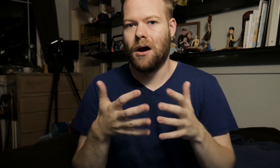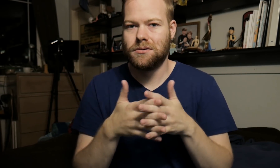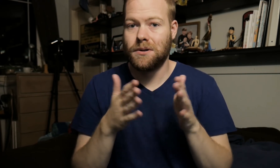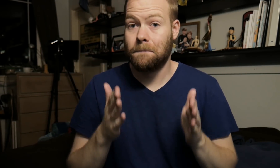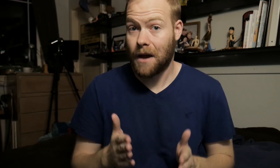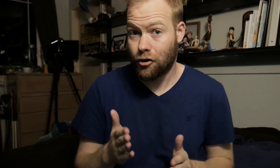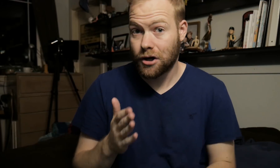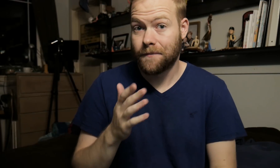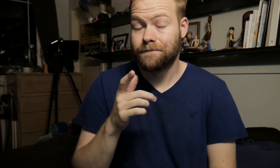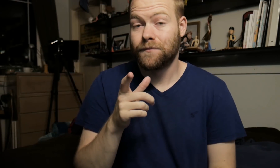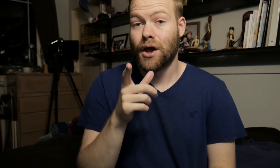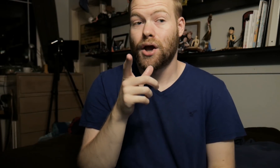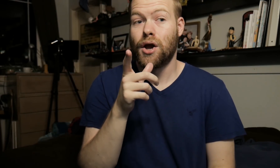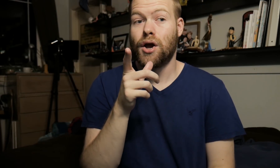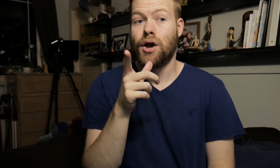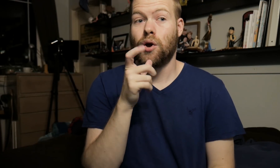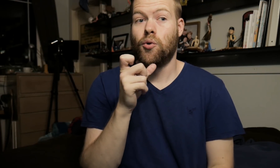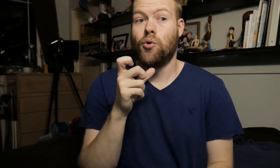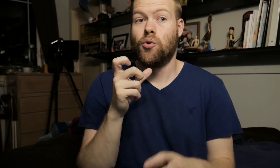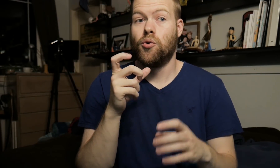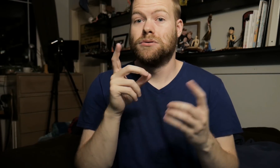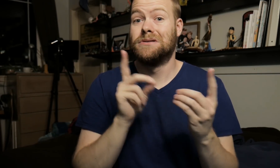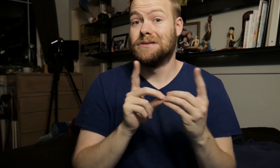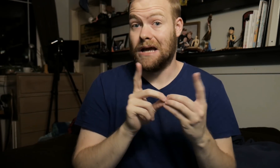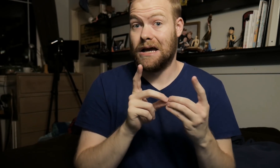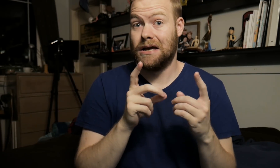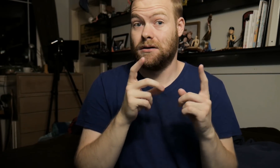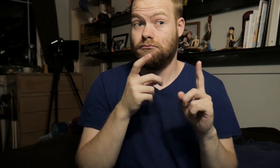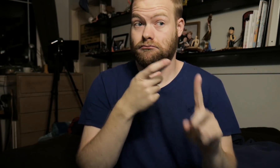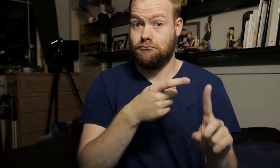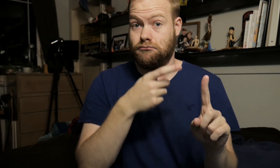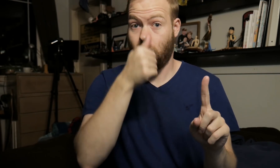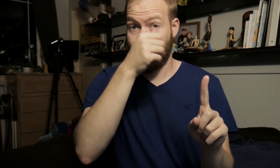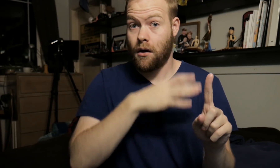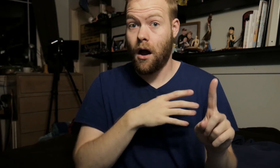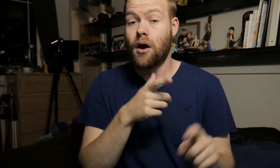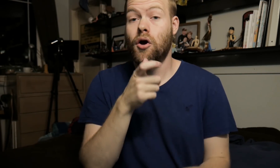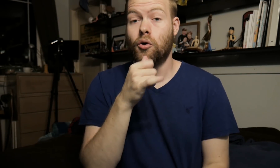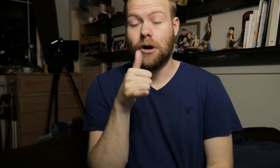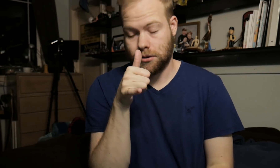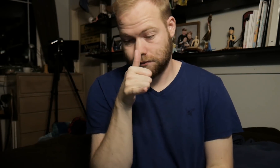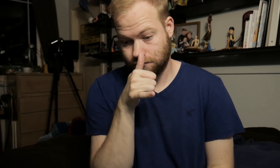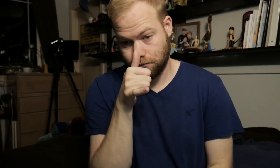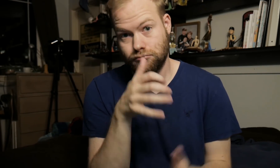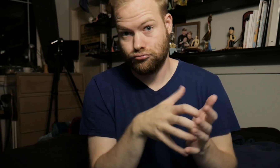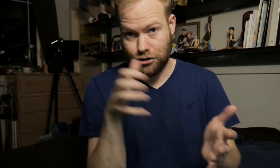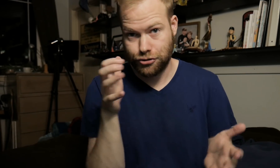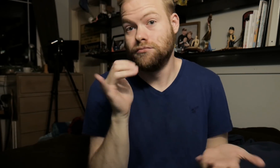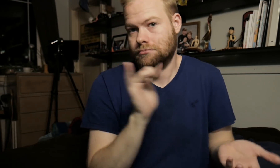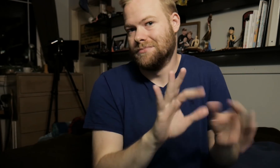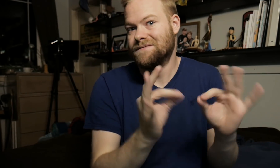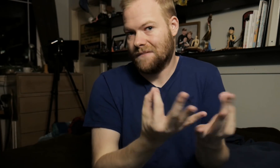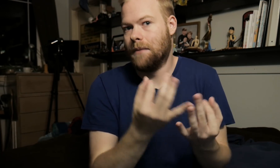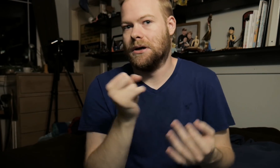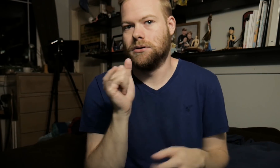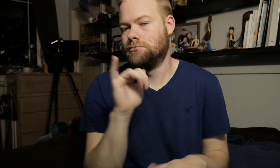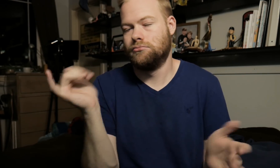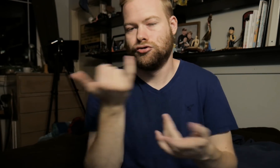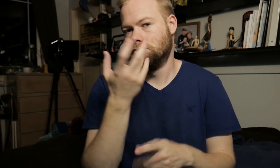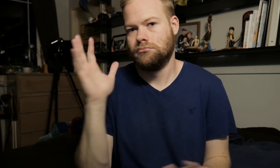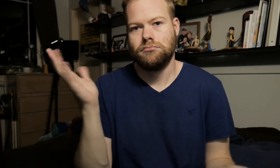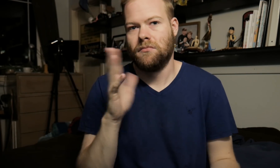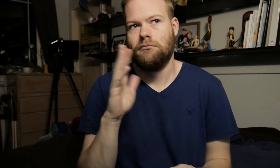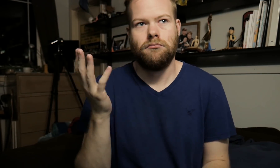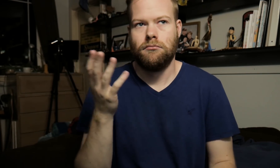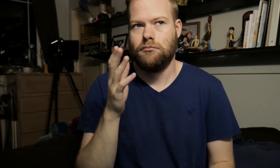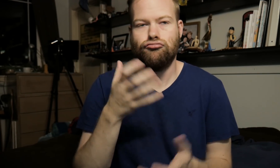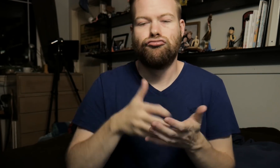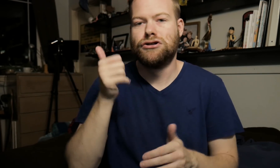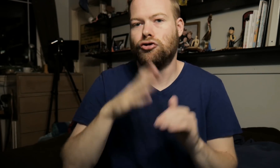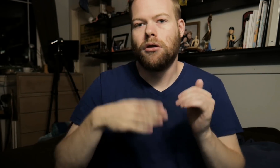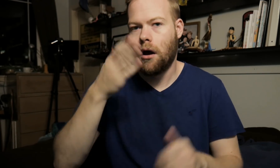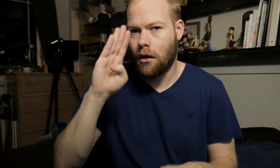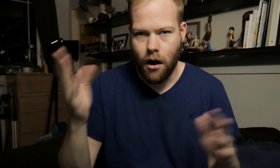American, who's dating a guy who is extremely rich. His family is just richer than God.